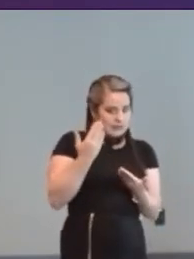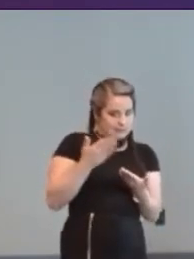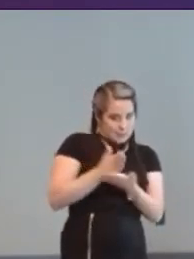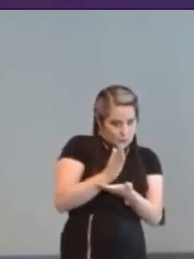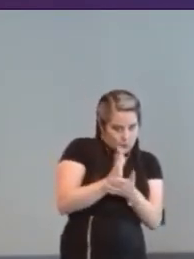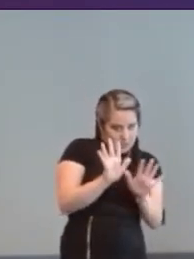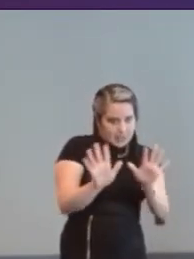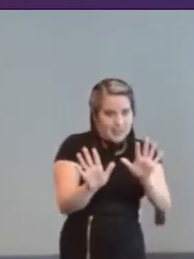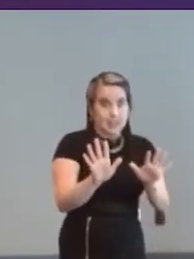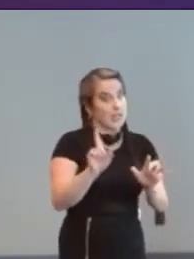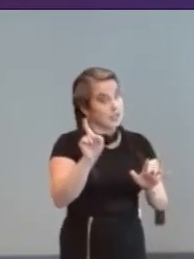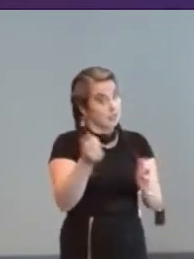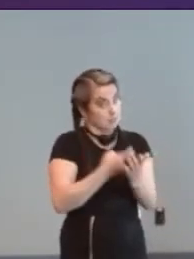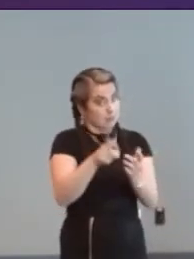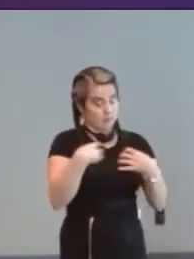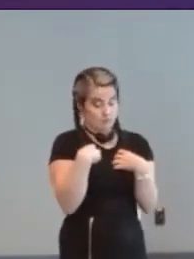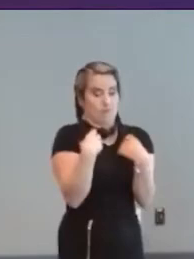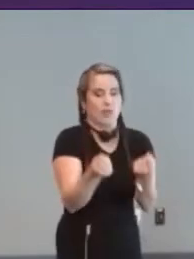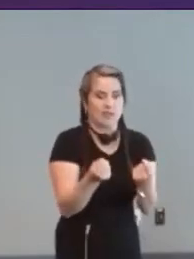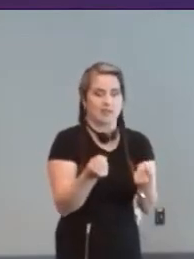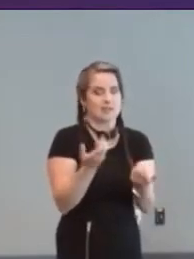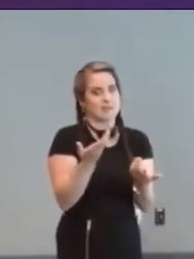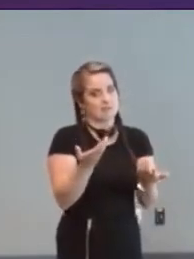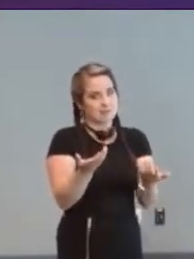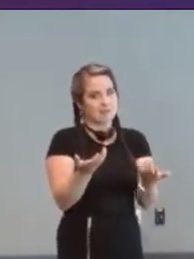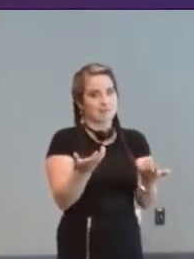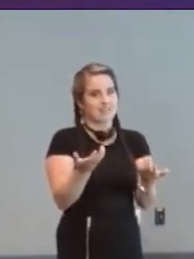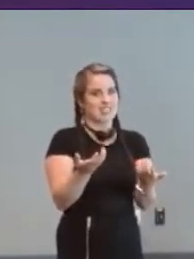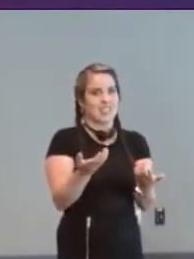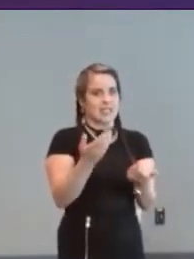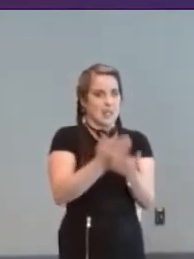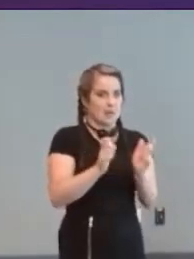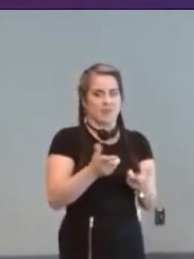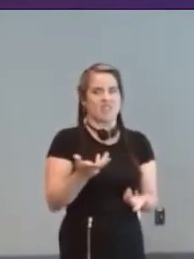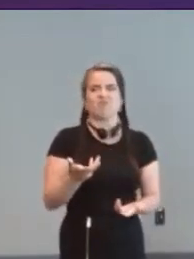that sometimes because sometimes people just say it's not quite right and then you have to